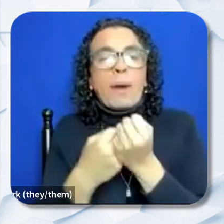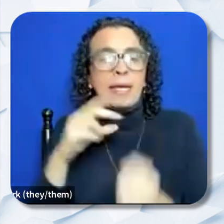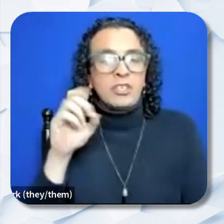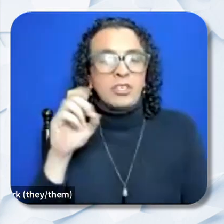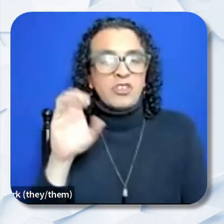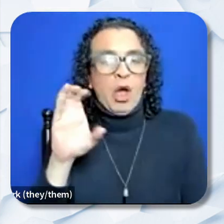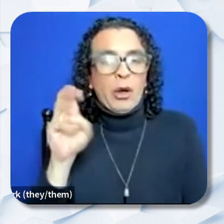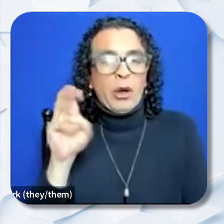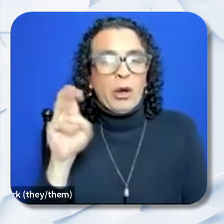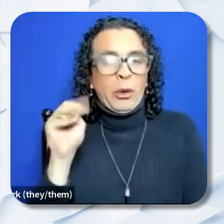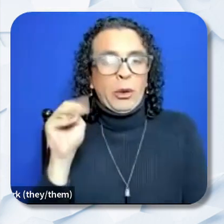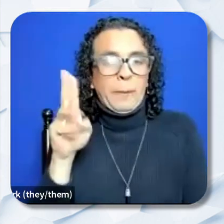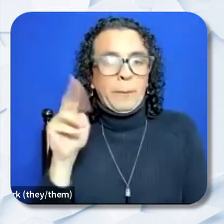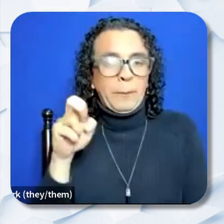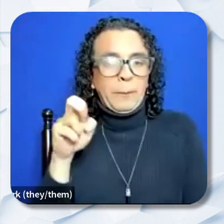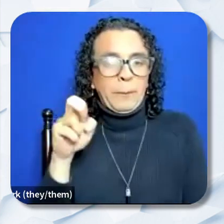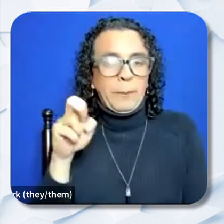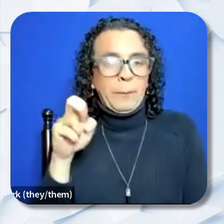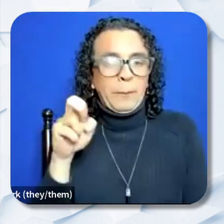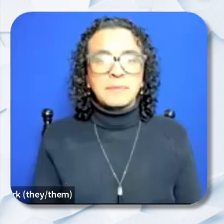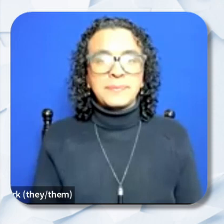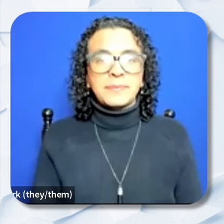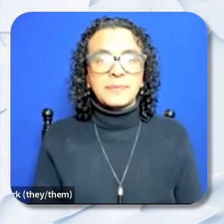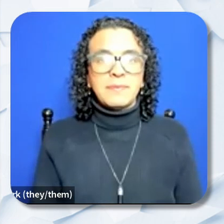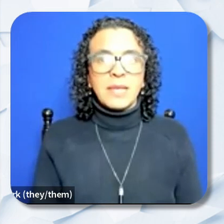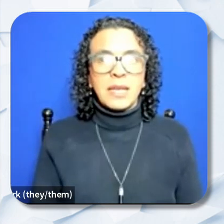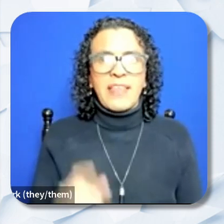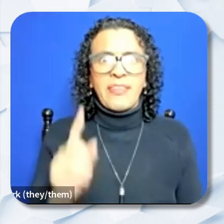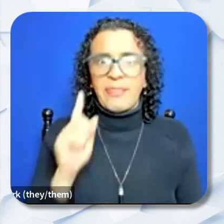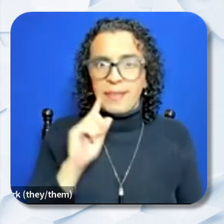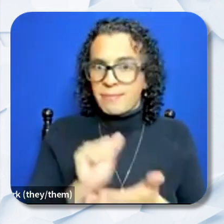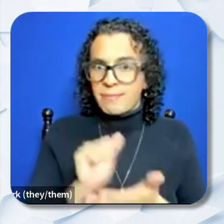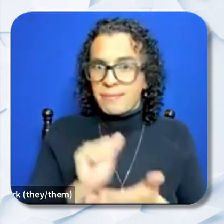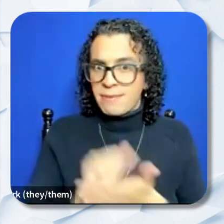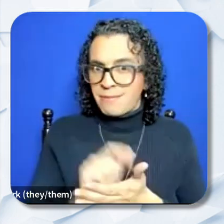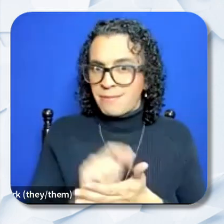And I think that is all that we have for you today. Like I said,